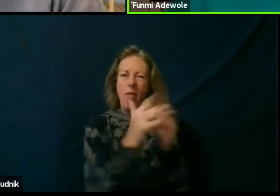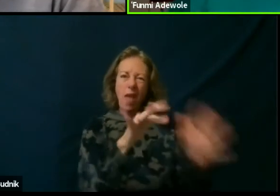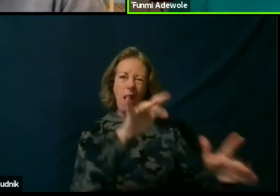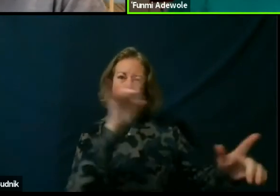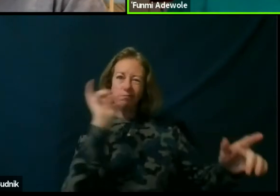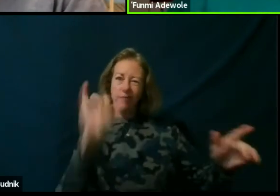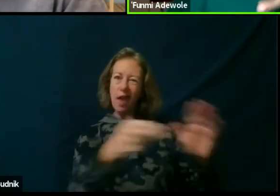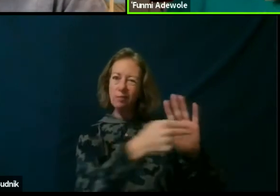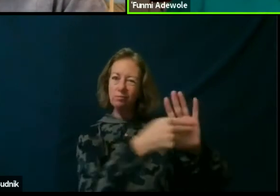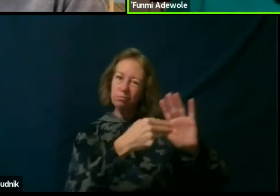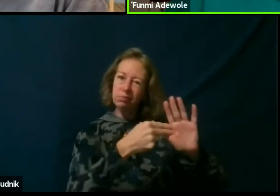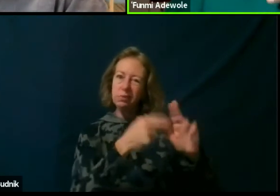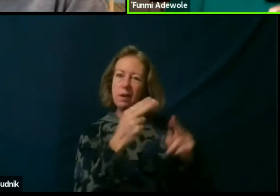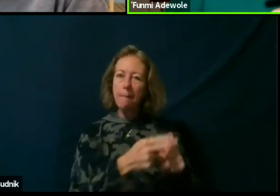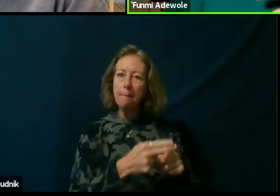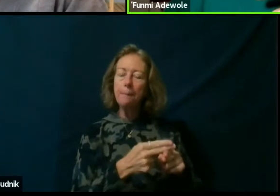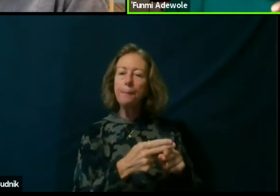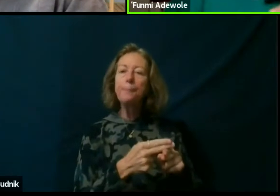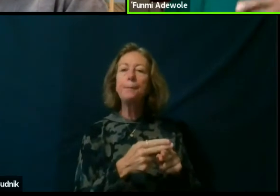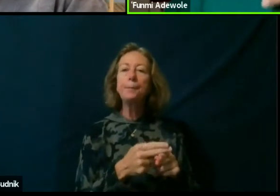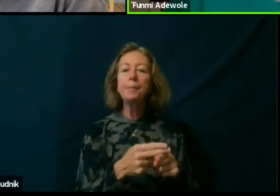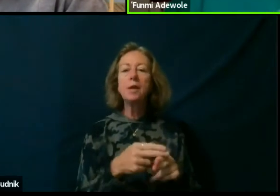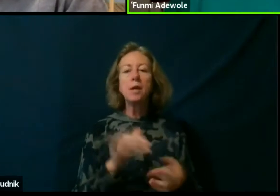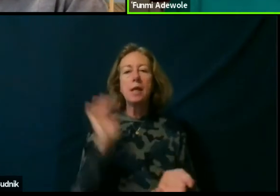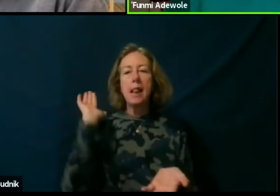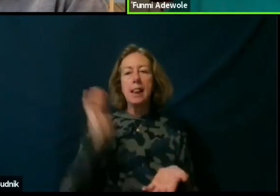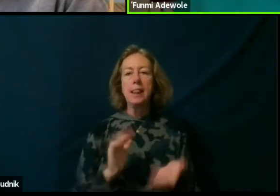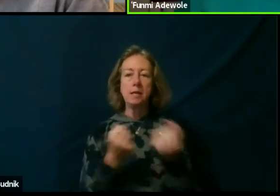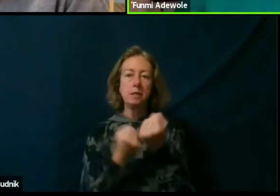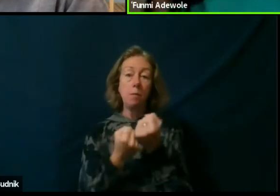And there is less support for them